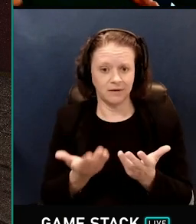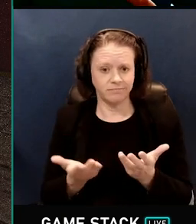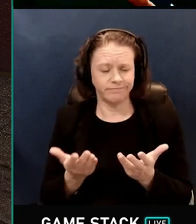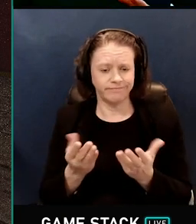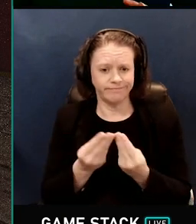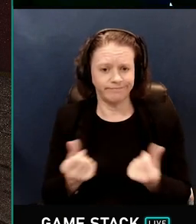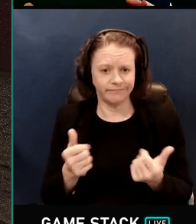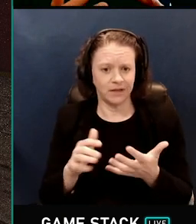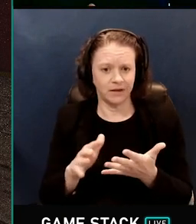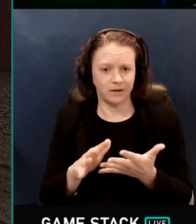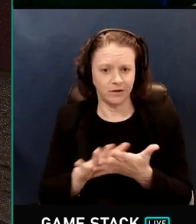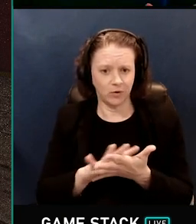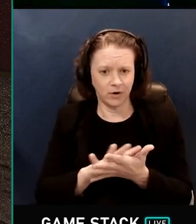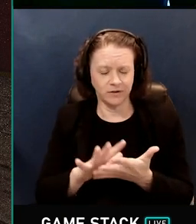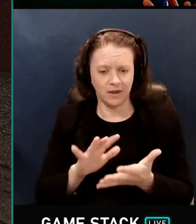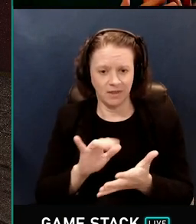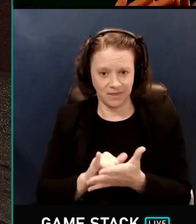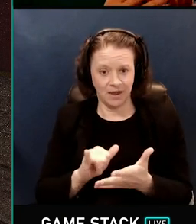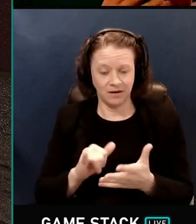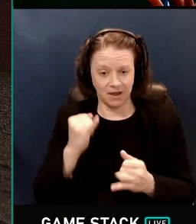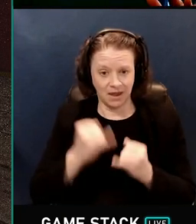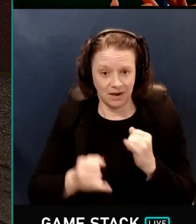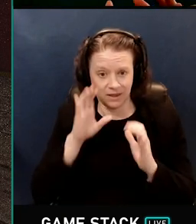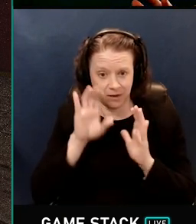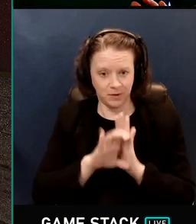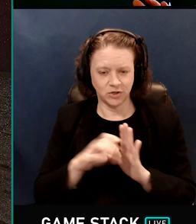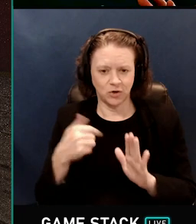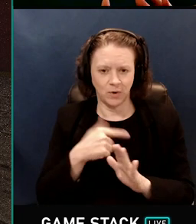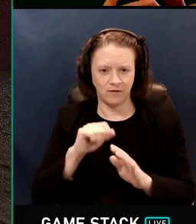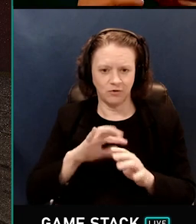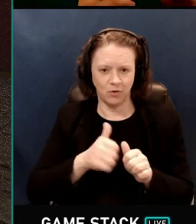the final image, then to avoid just having a blurred mess,